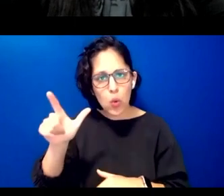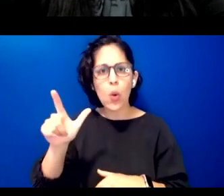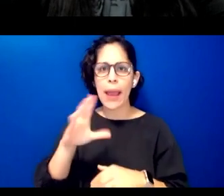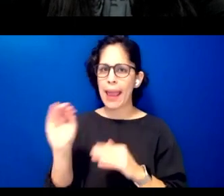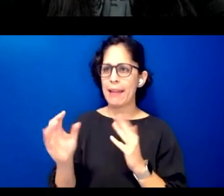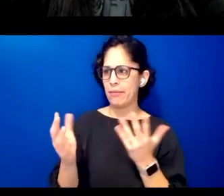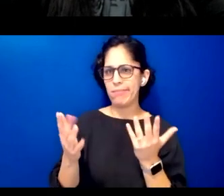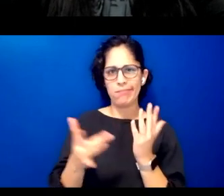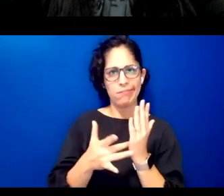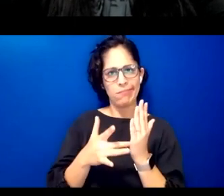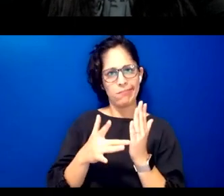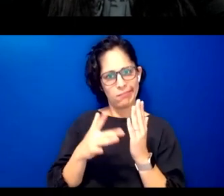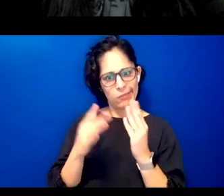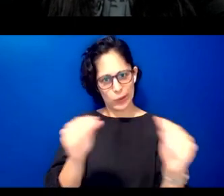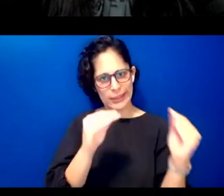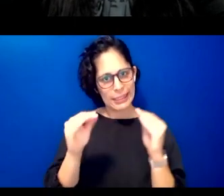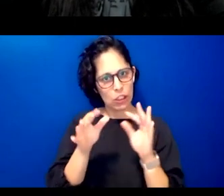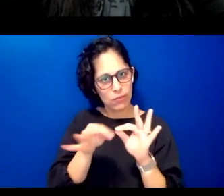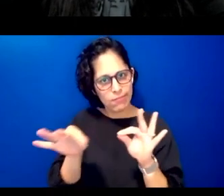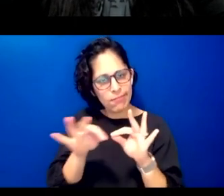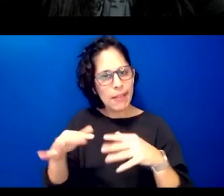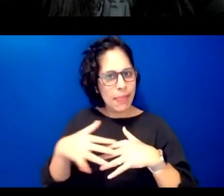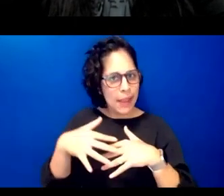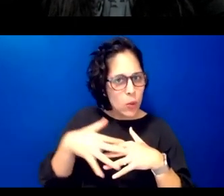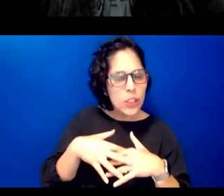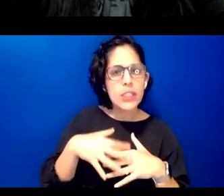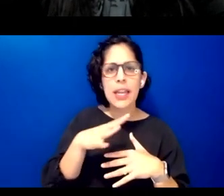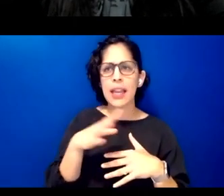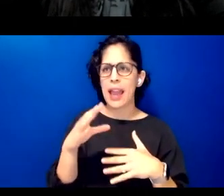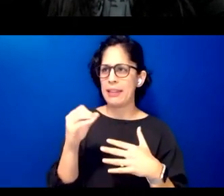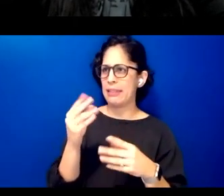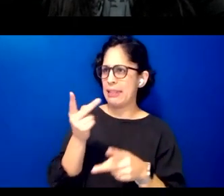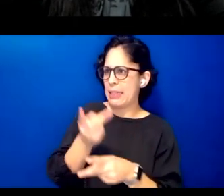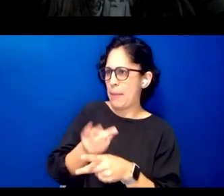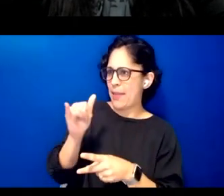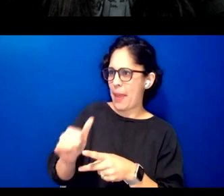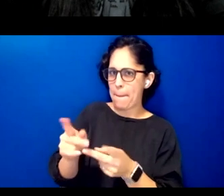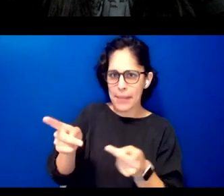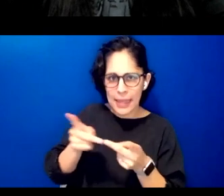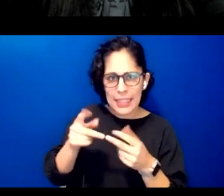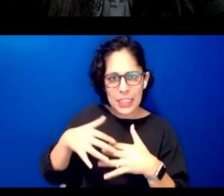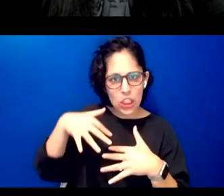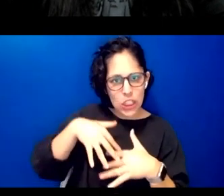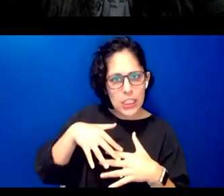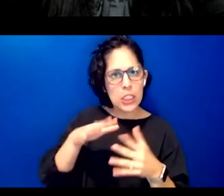keeping indigenous languages and places along with the community and people and language